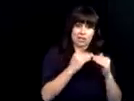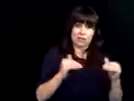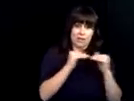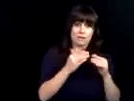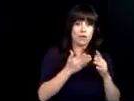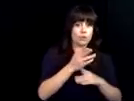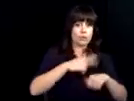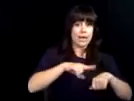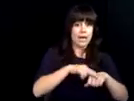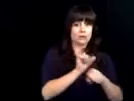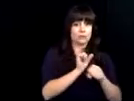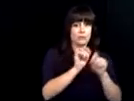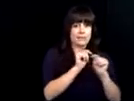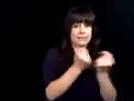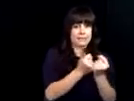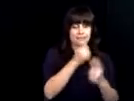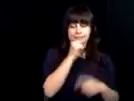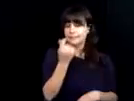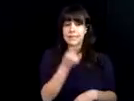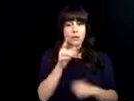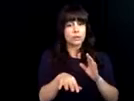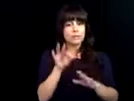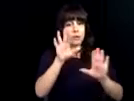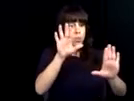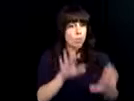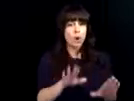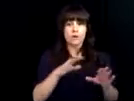support of our work with business at the national level through the